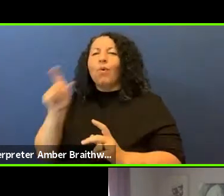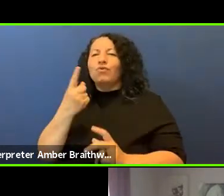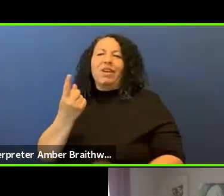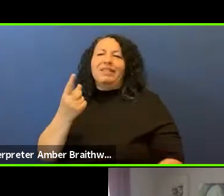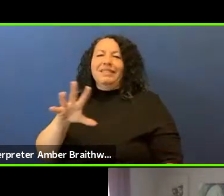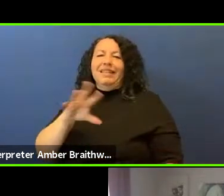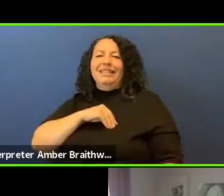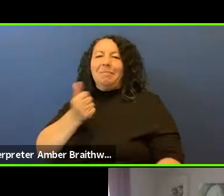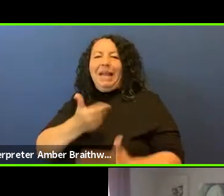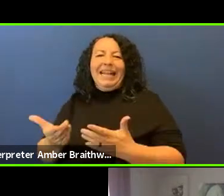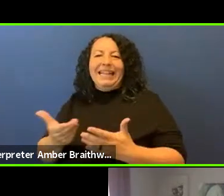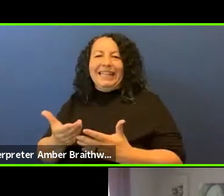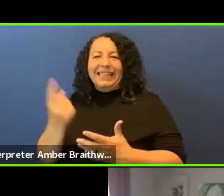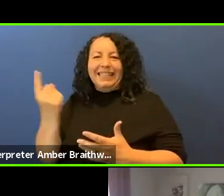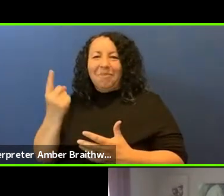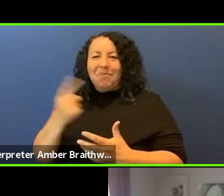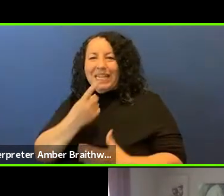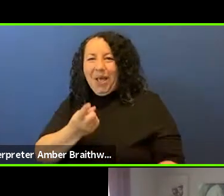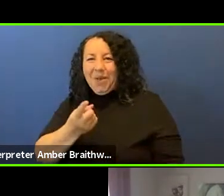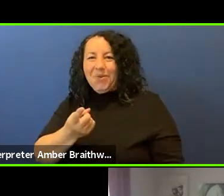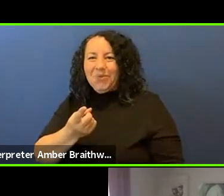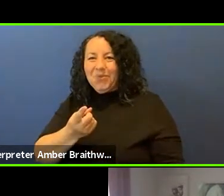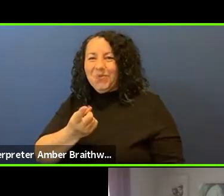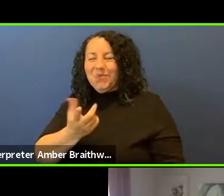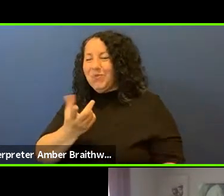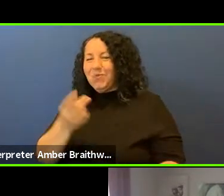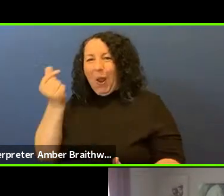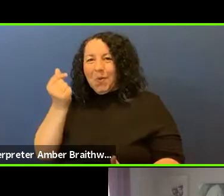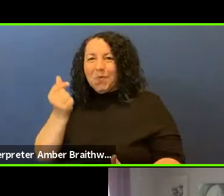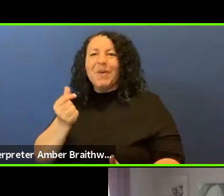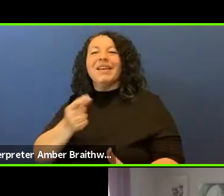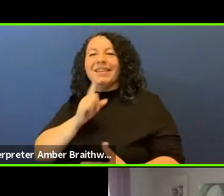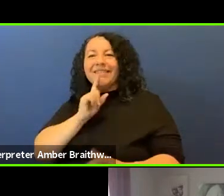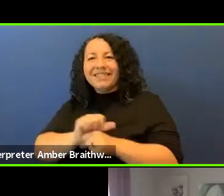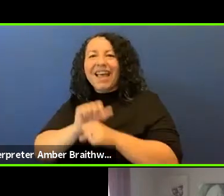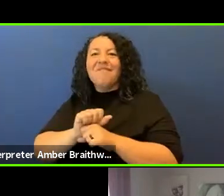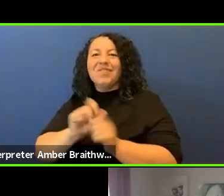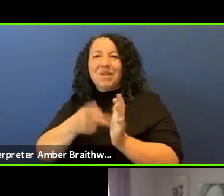tells you at face value, definitely talk to other people but